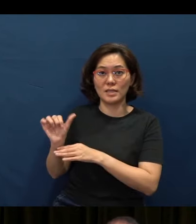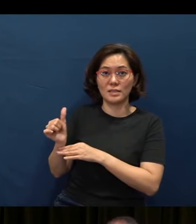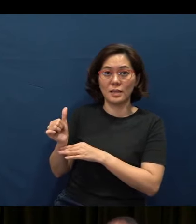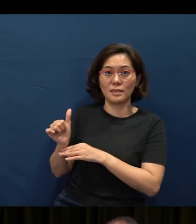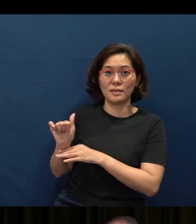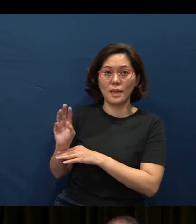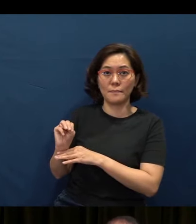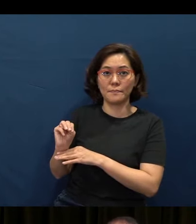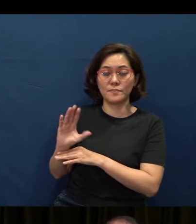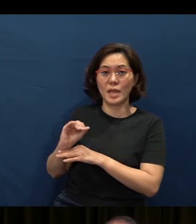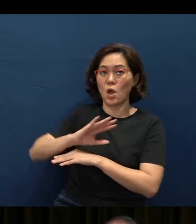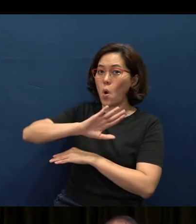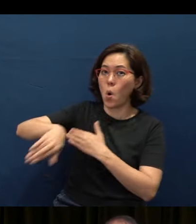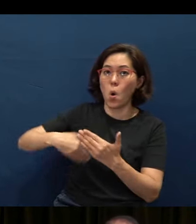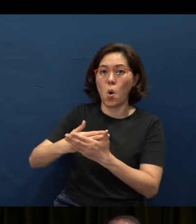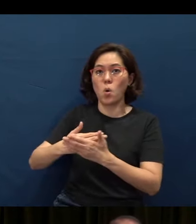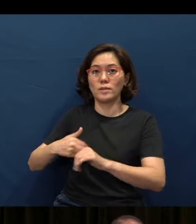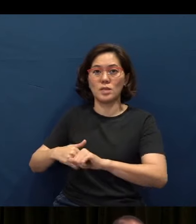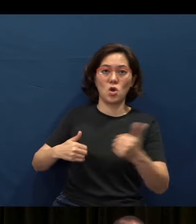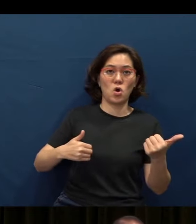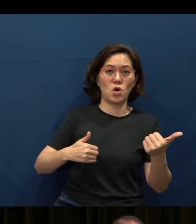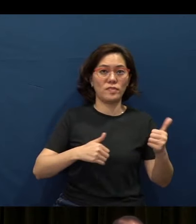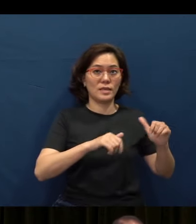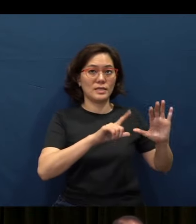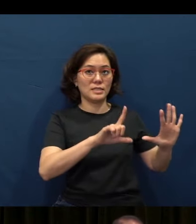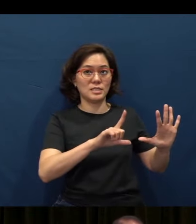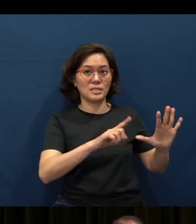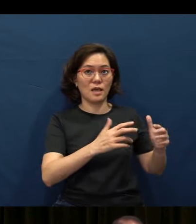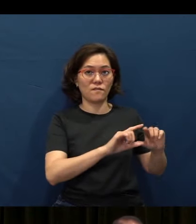and all the other seven congregations - the other six congregations -